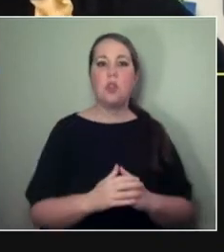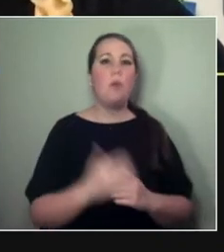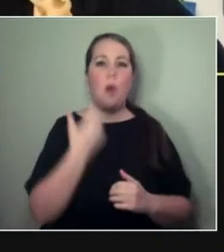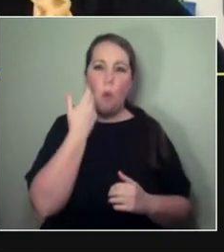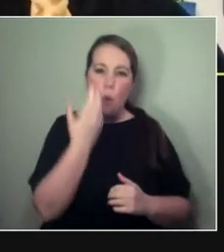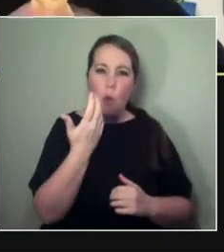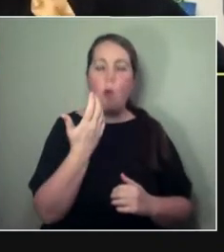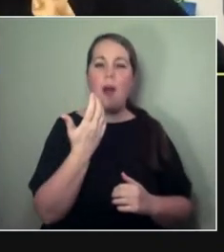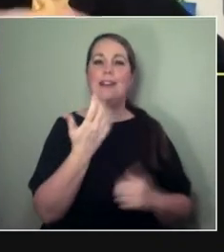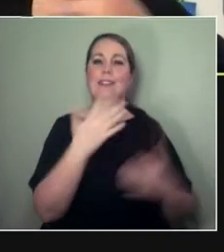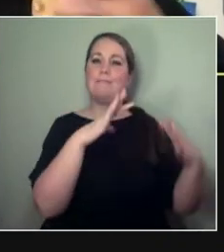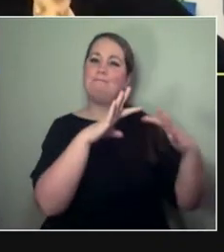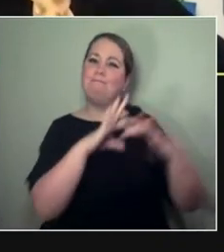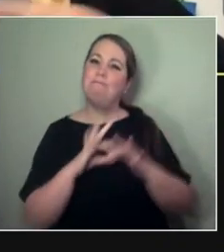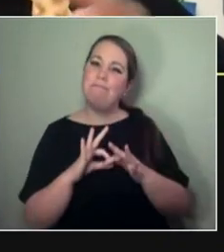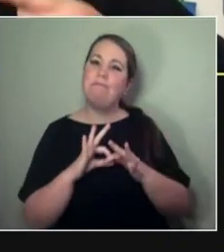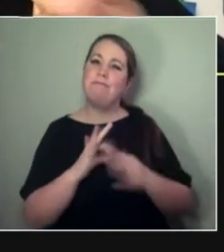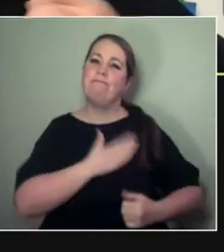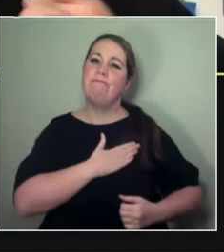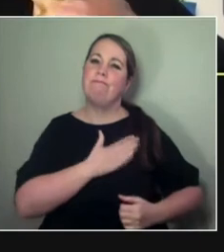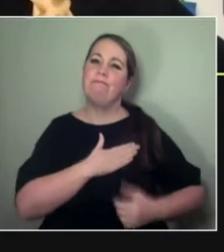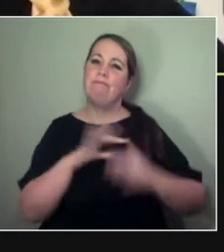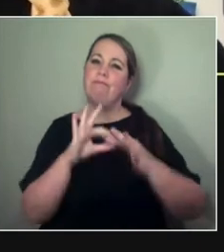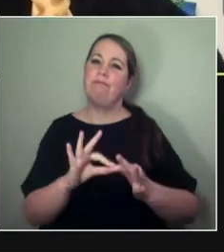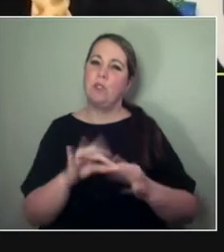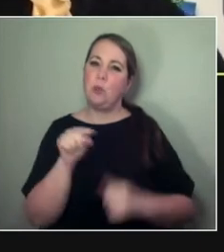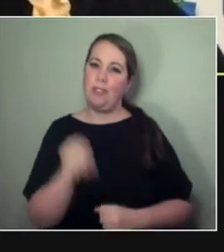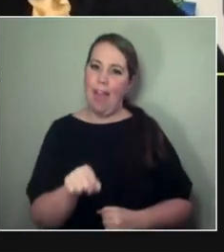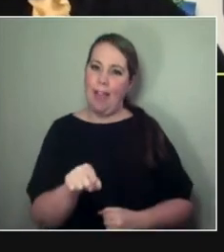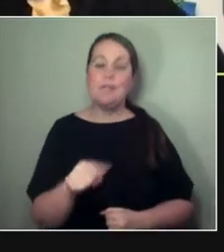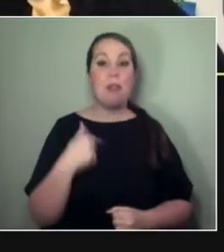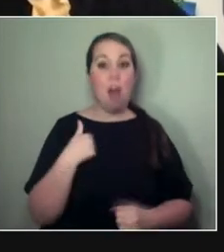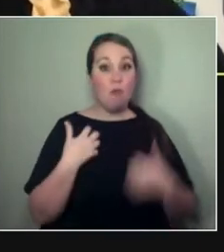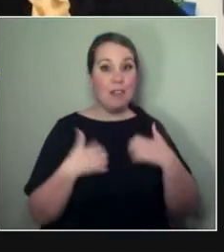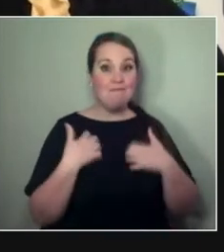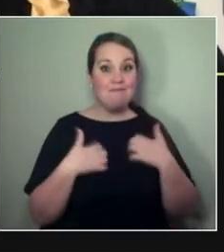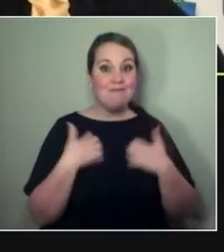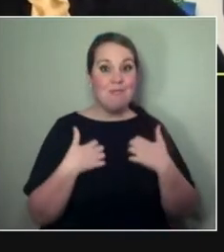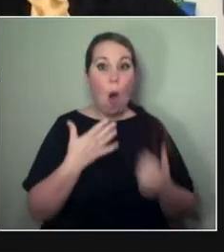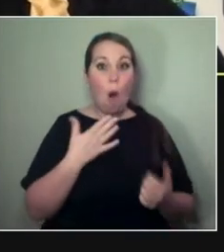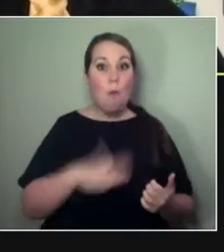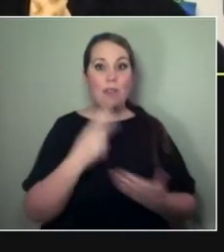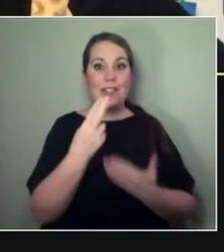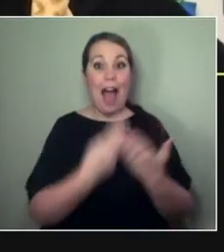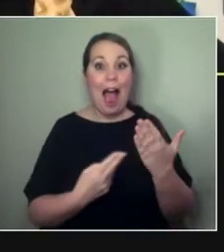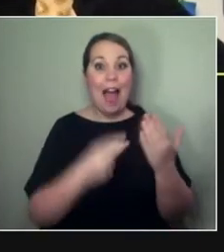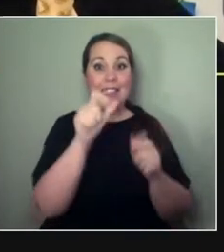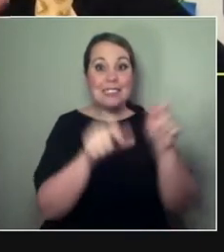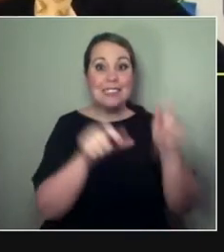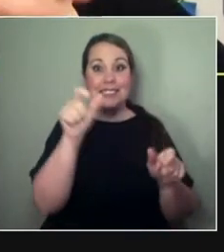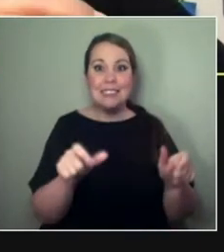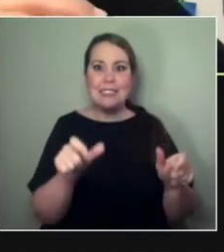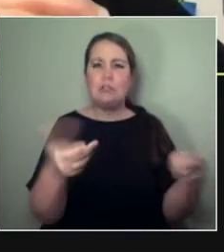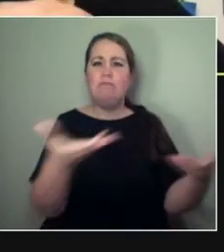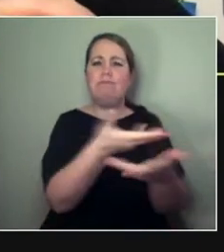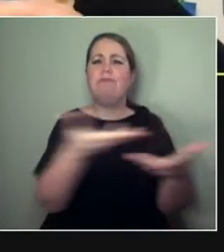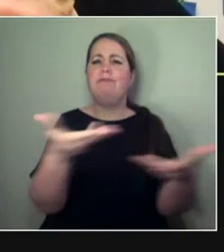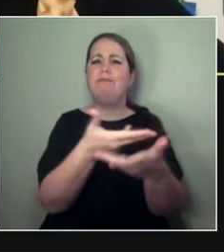But I'm really keen to just get these conversations happening between artists, you know. Getting artists to present work in London,